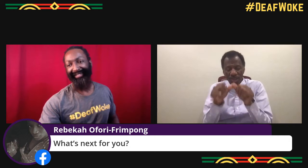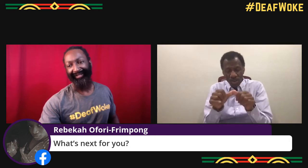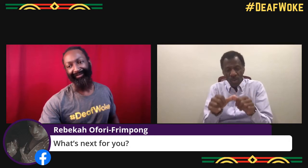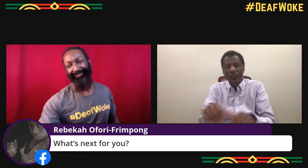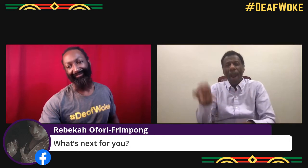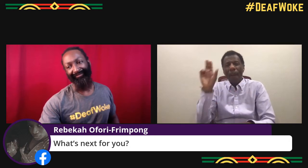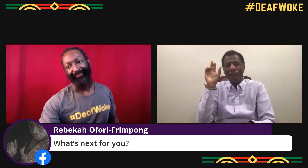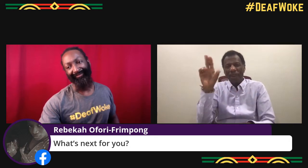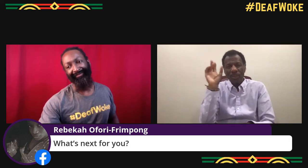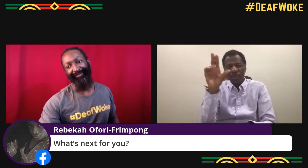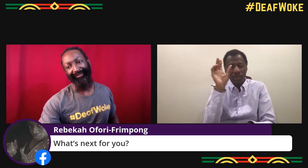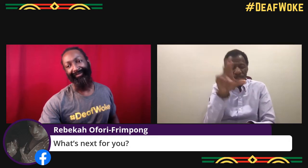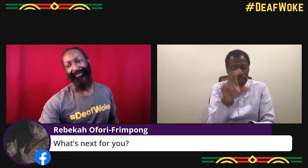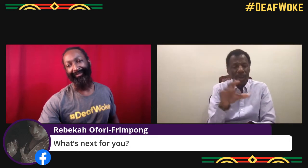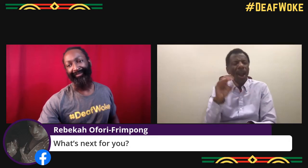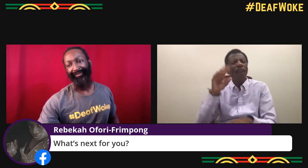I'm still writing